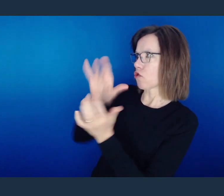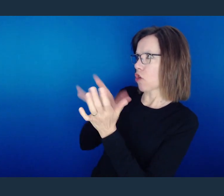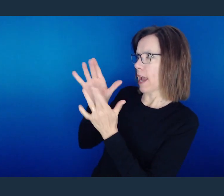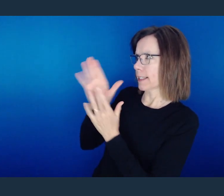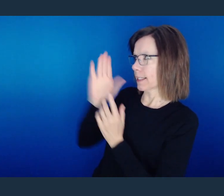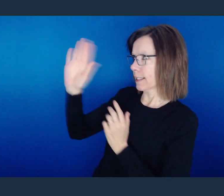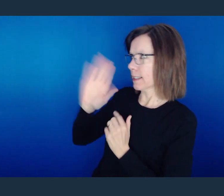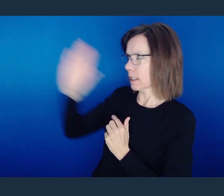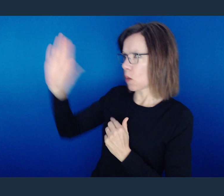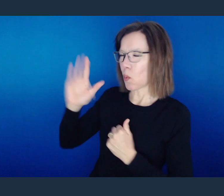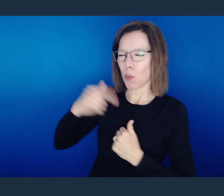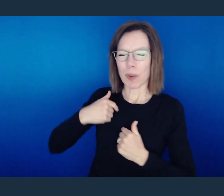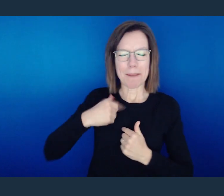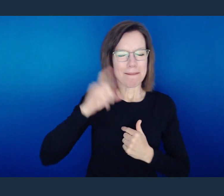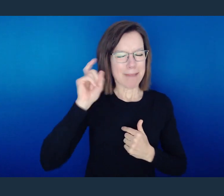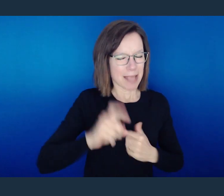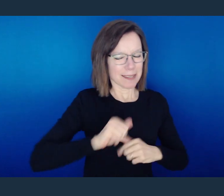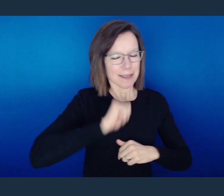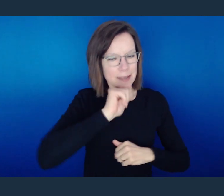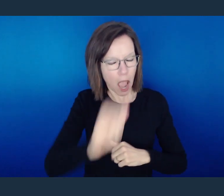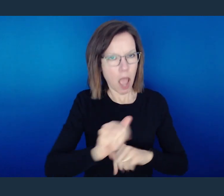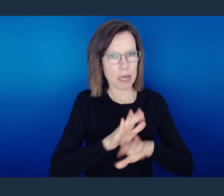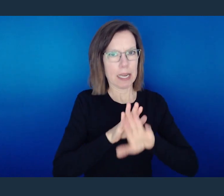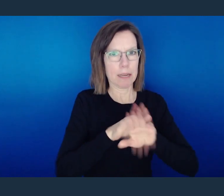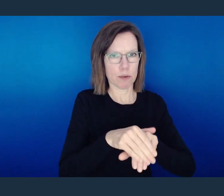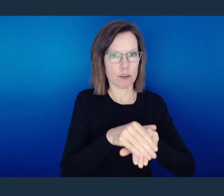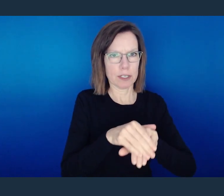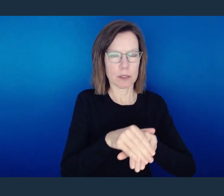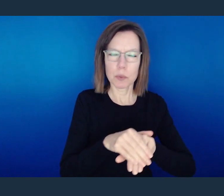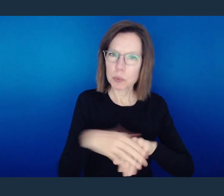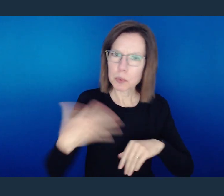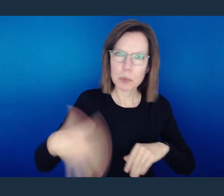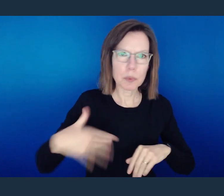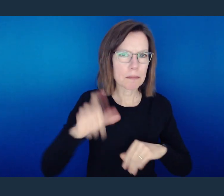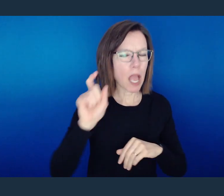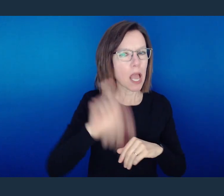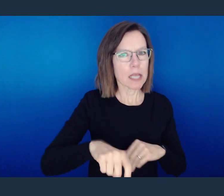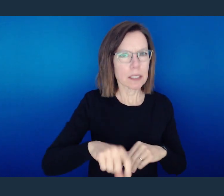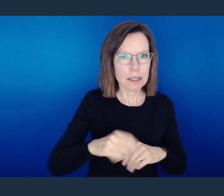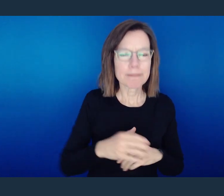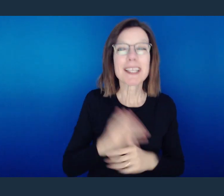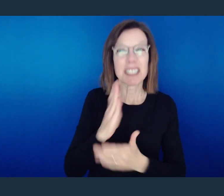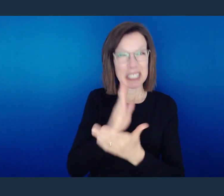And that does not mean that there won't be hypocritical people, and I pray that those